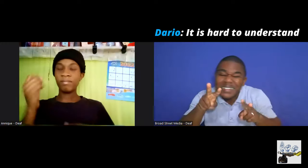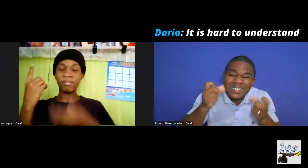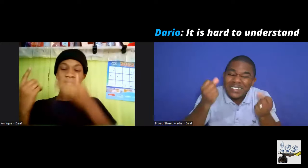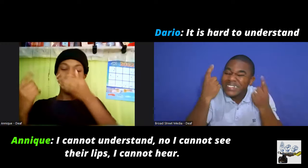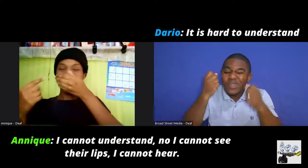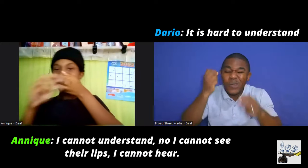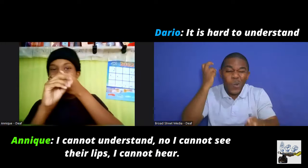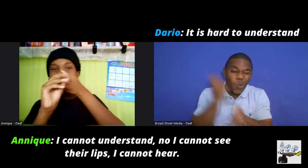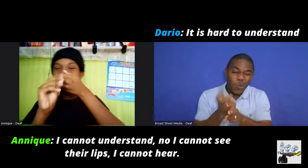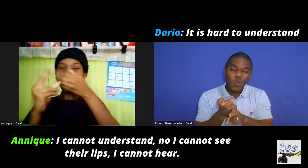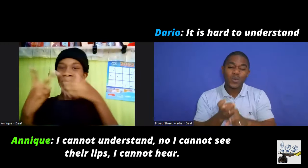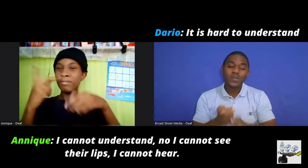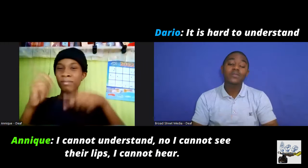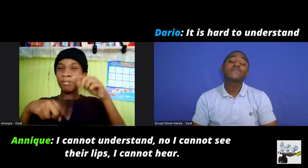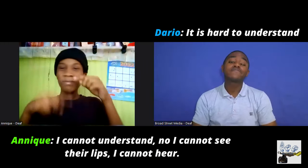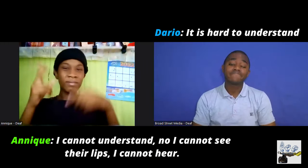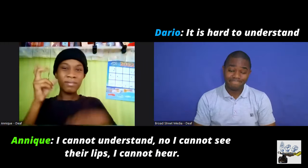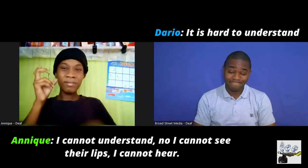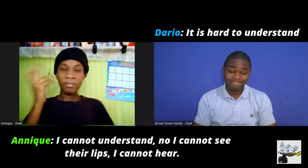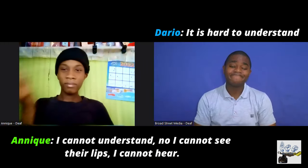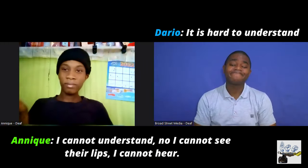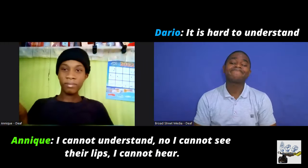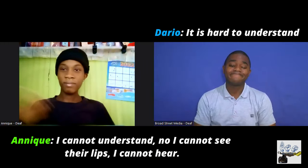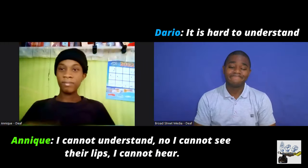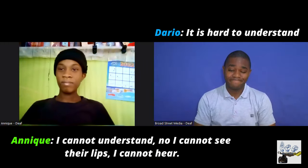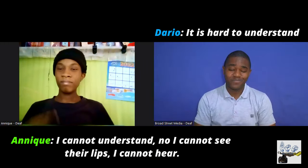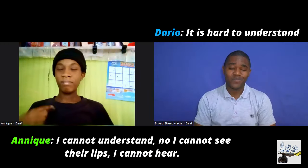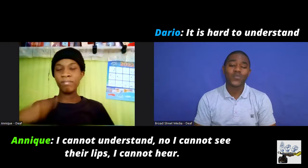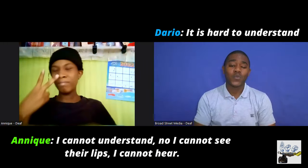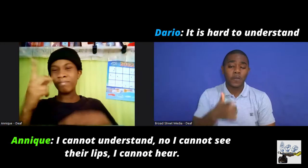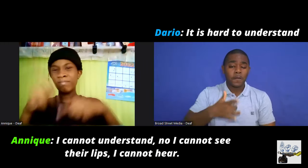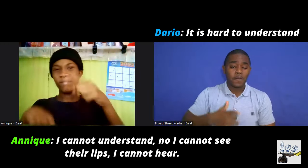It is hard to understand I cannot understand no I